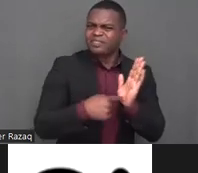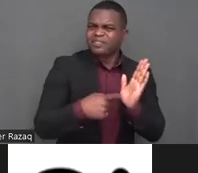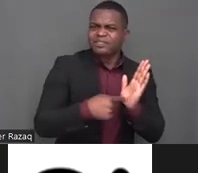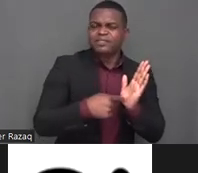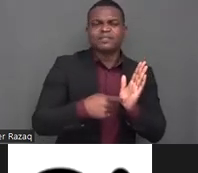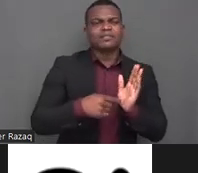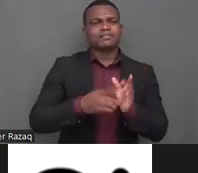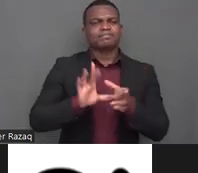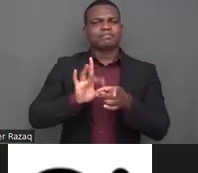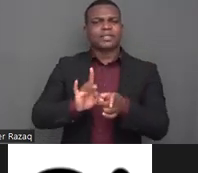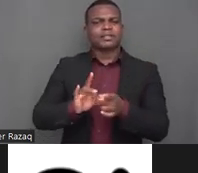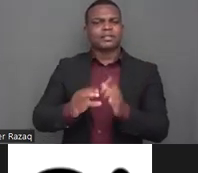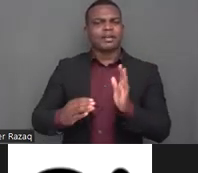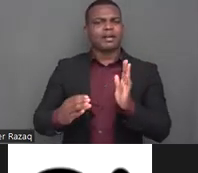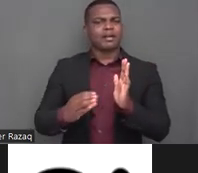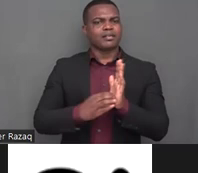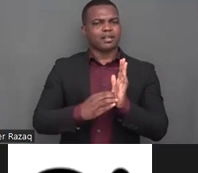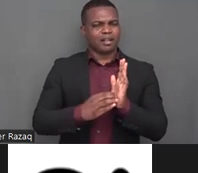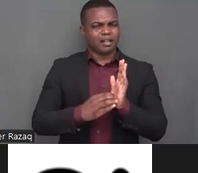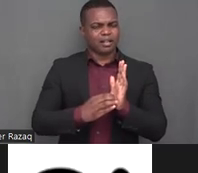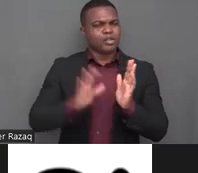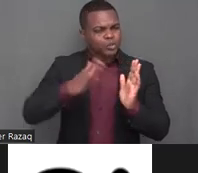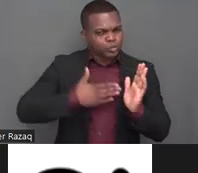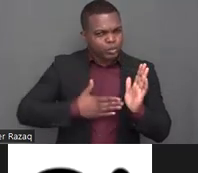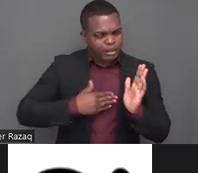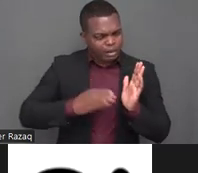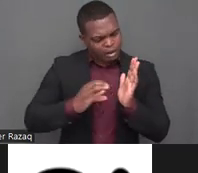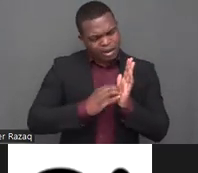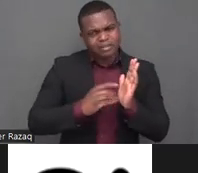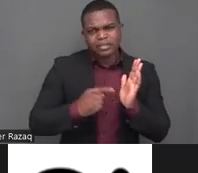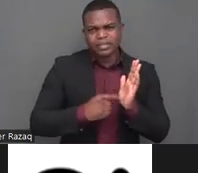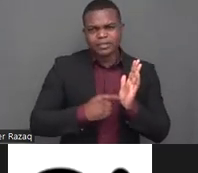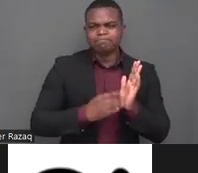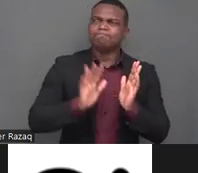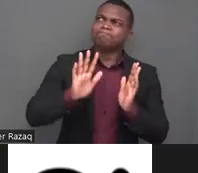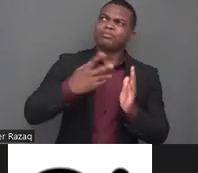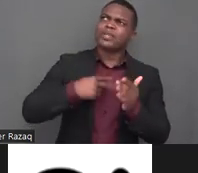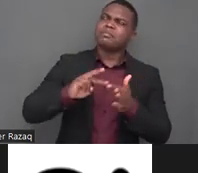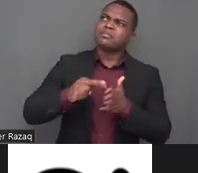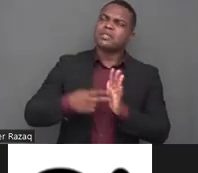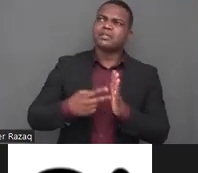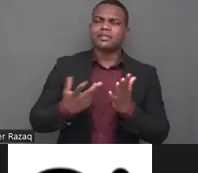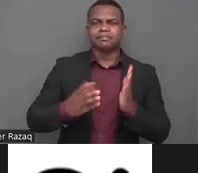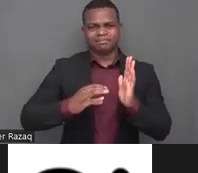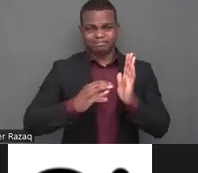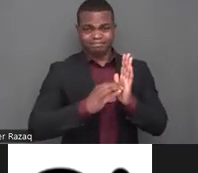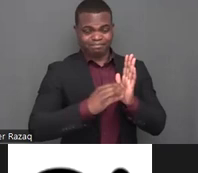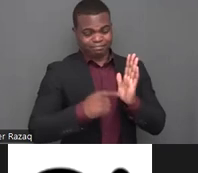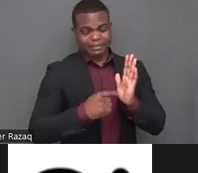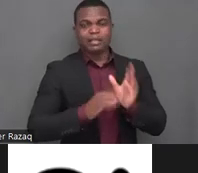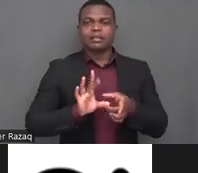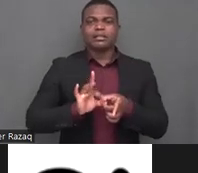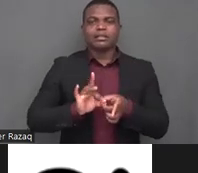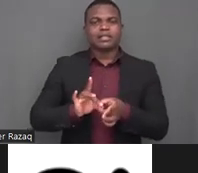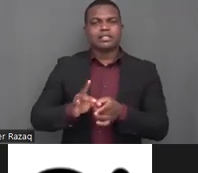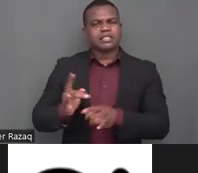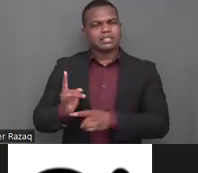sexual violence relating to the discrimination on um children with children with psychosocial